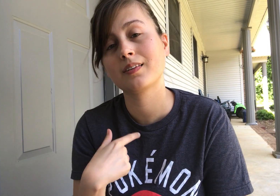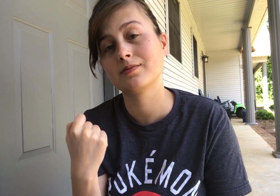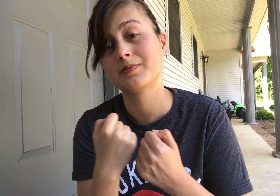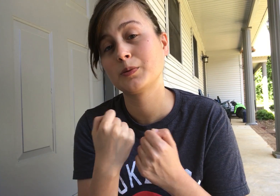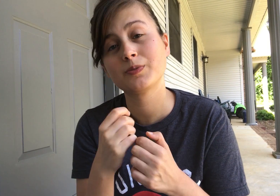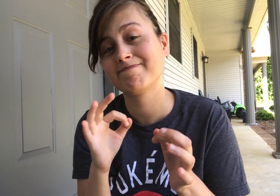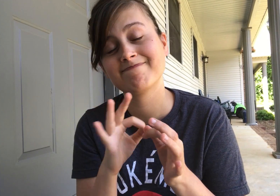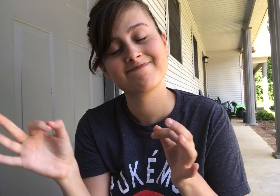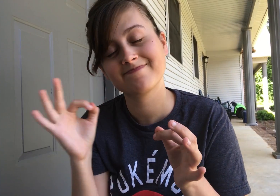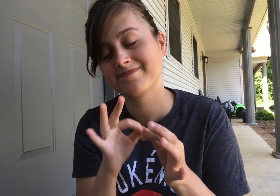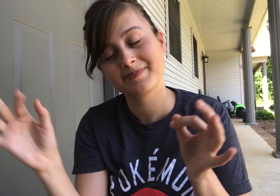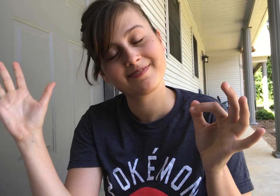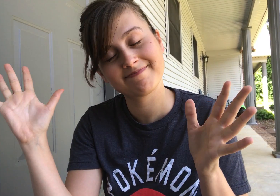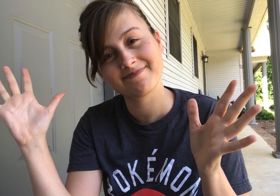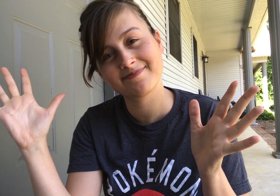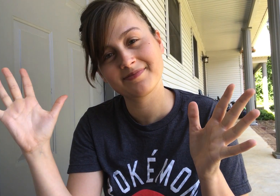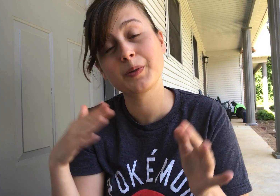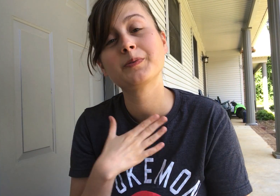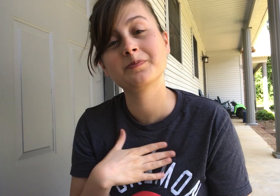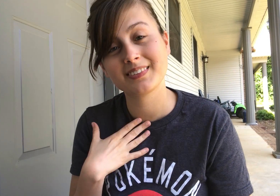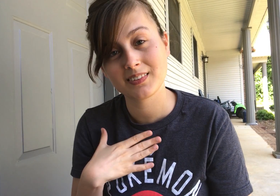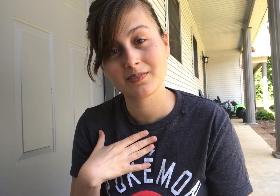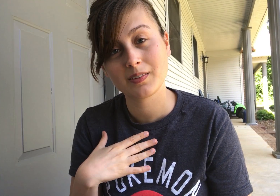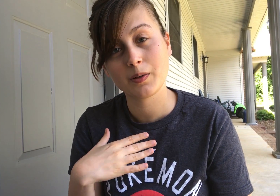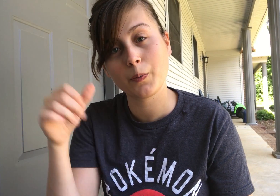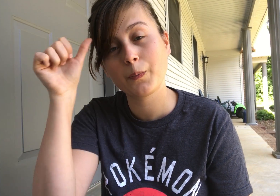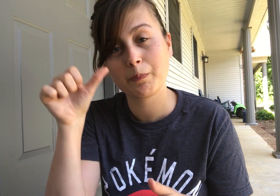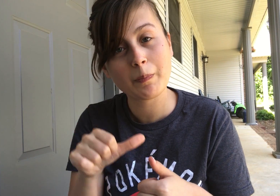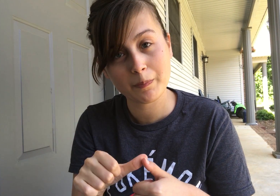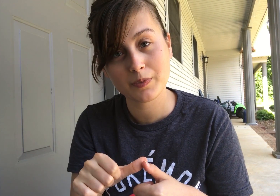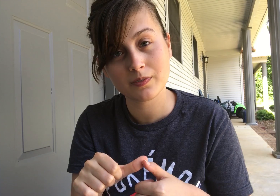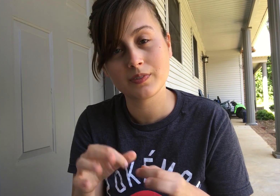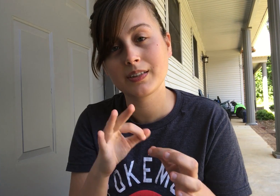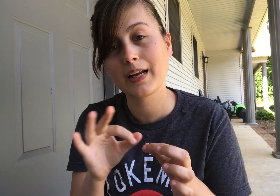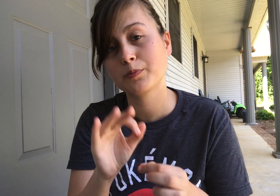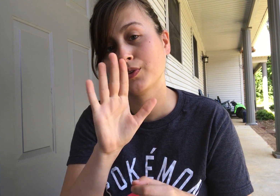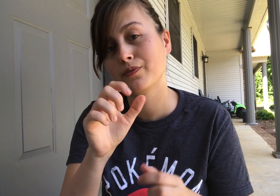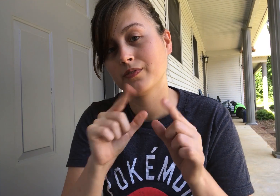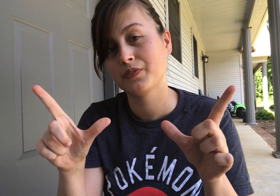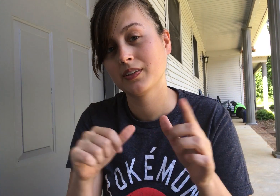I support captions, so please remember to caption your videos.